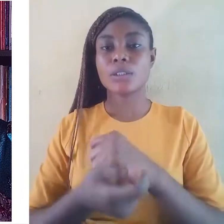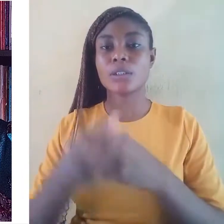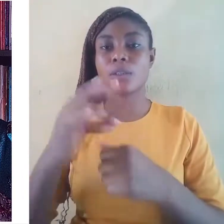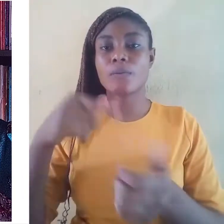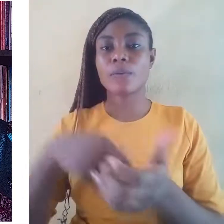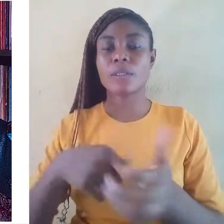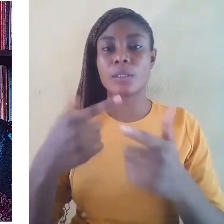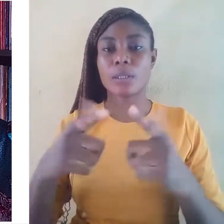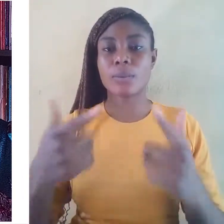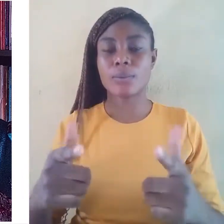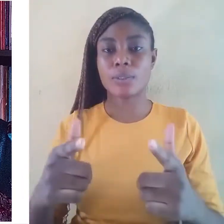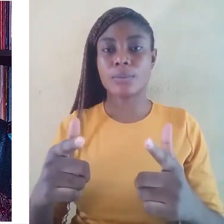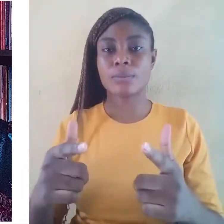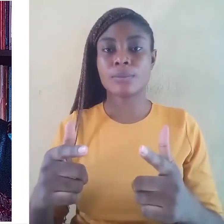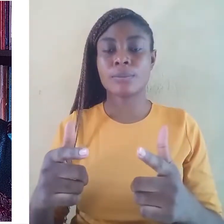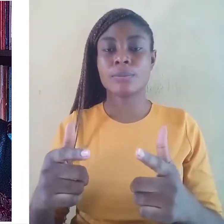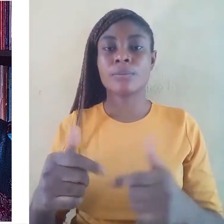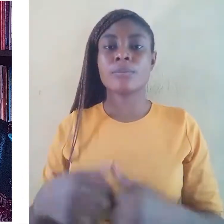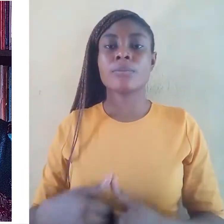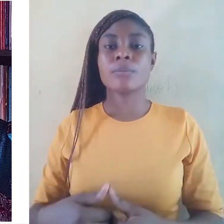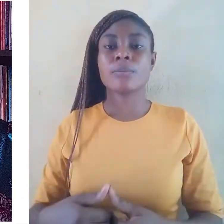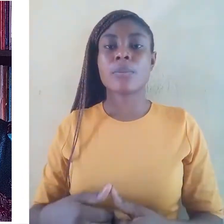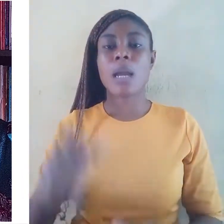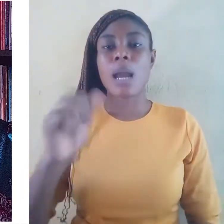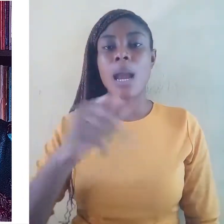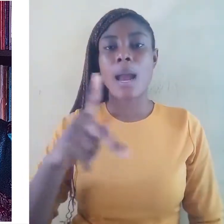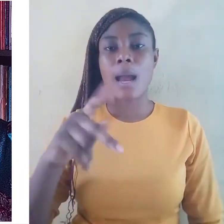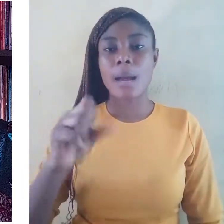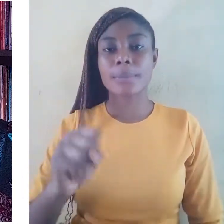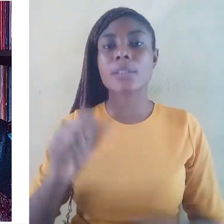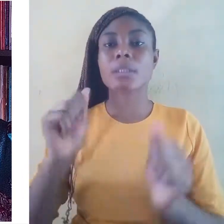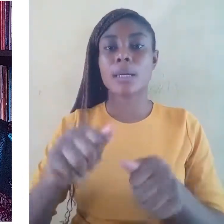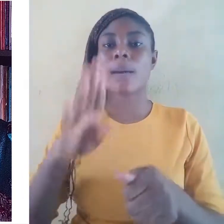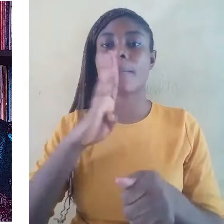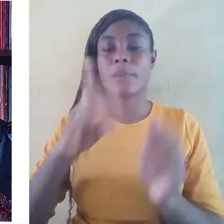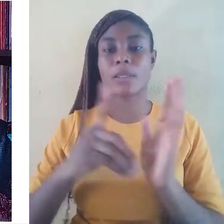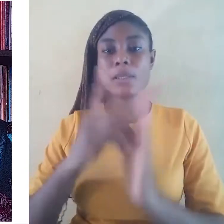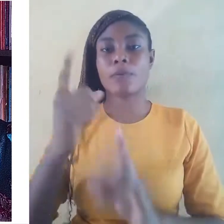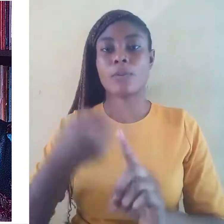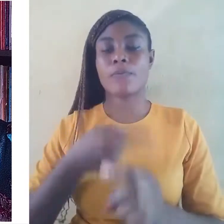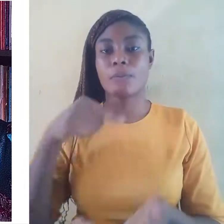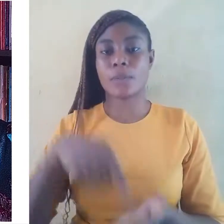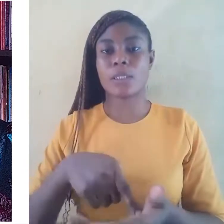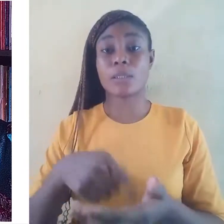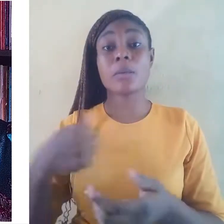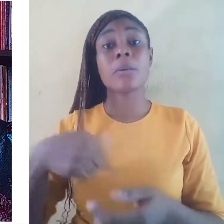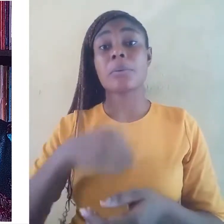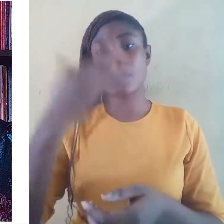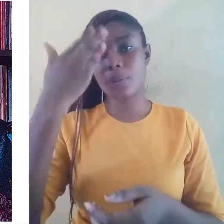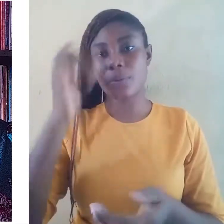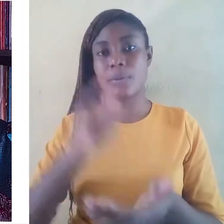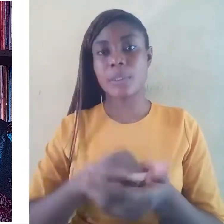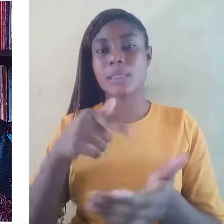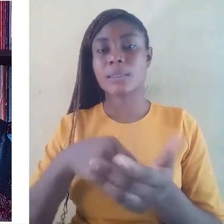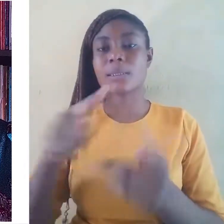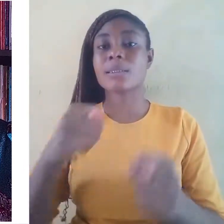Apps can be developed from this and we know that this kind of technology has an allure